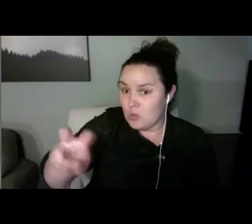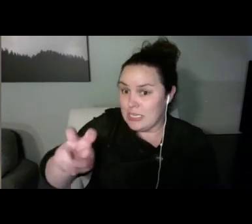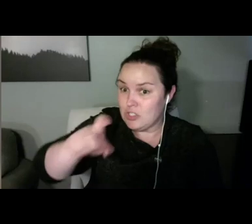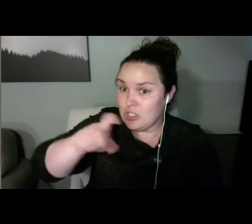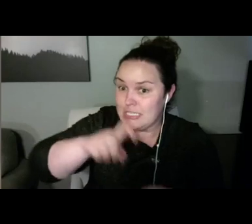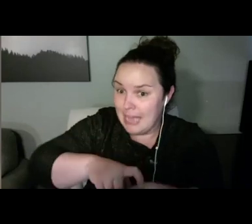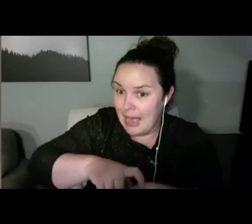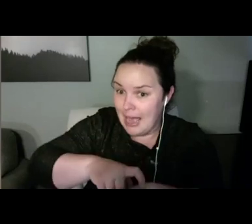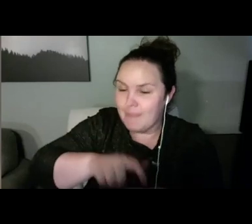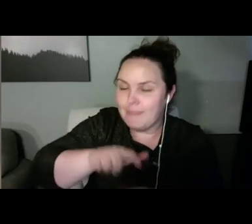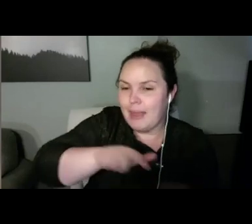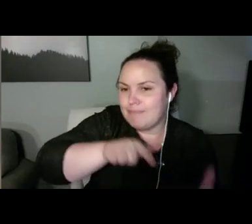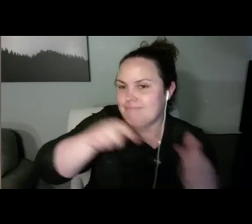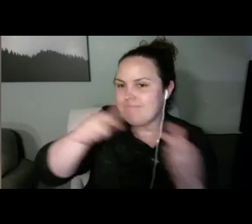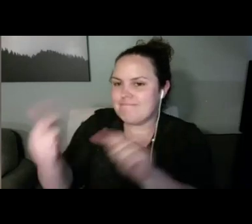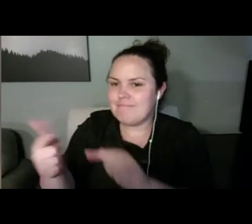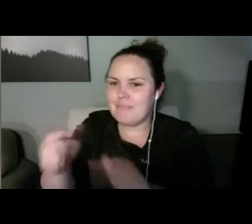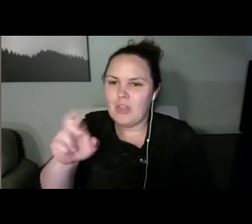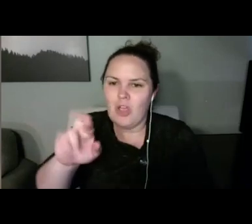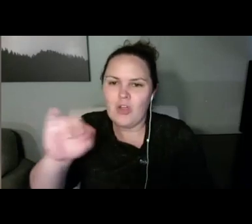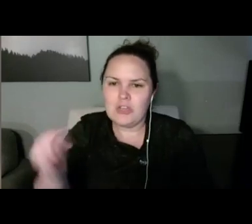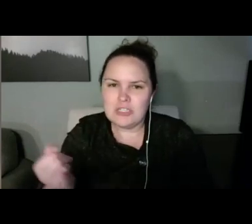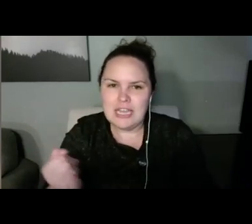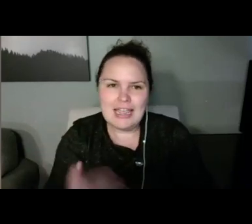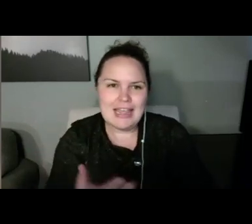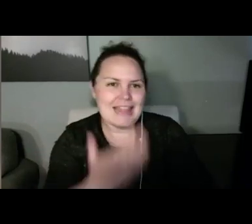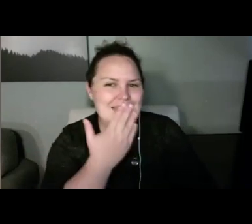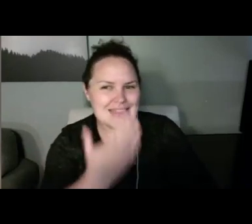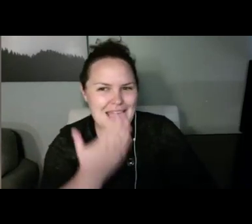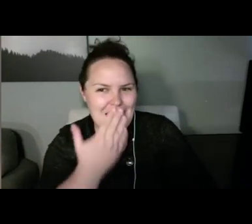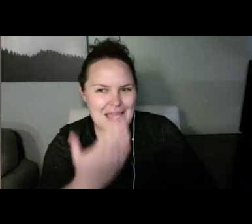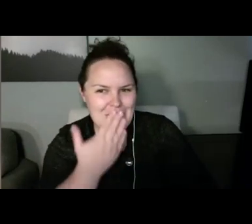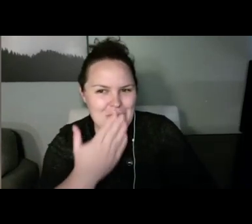Thanks, Jen. Thanks for the welcome.